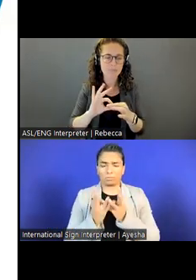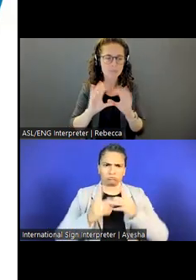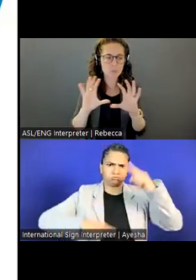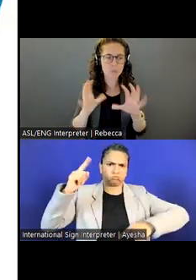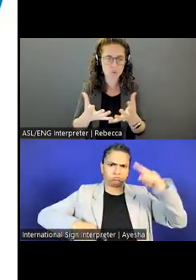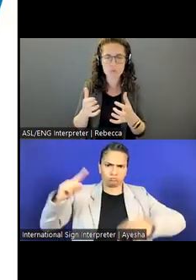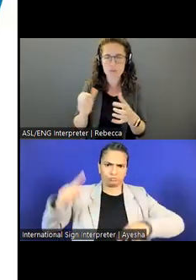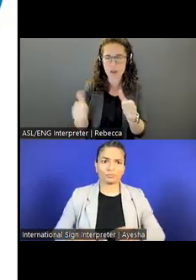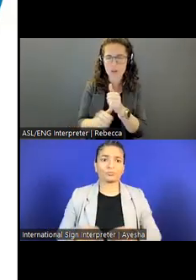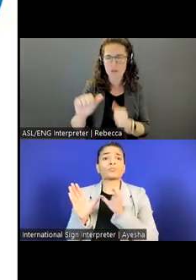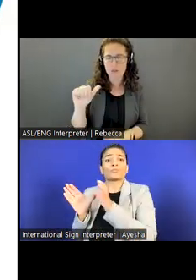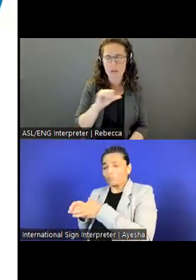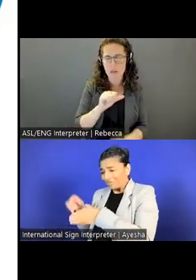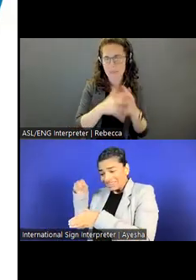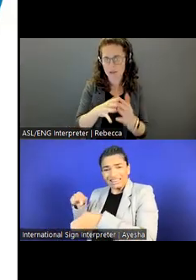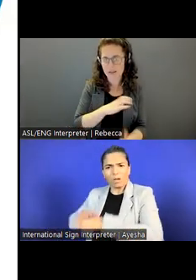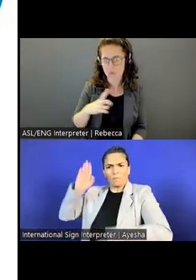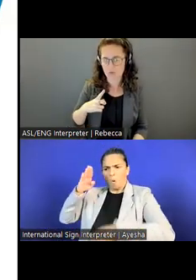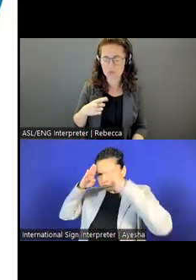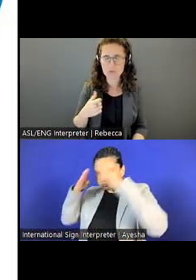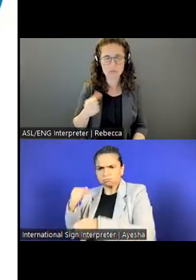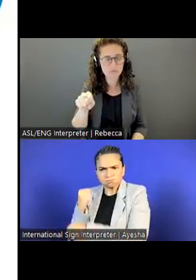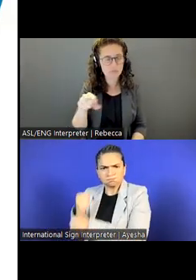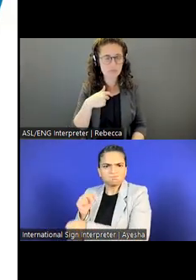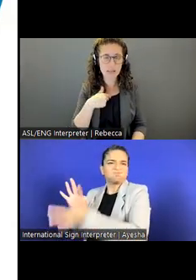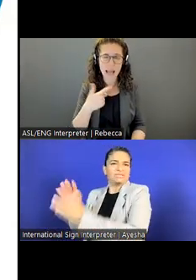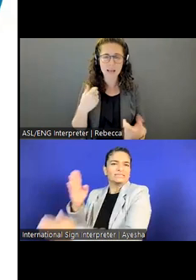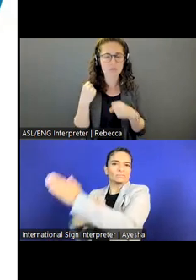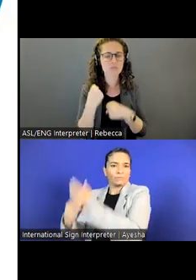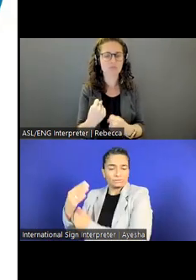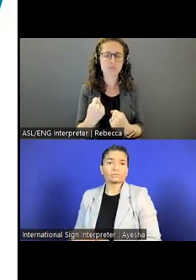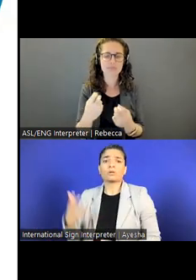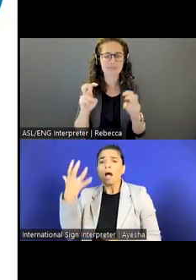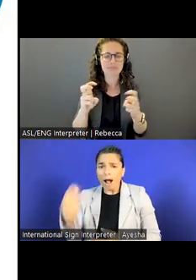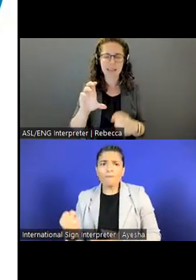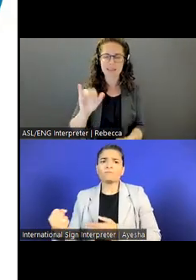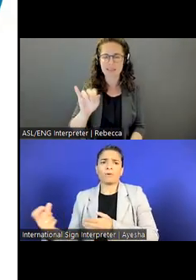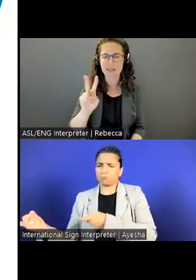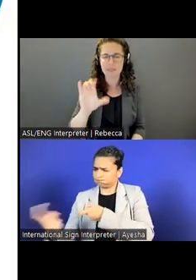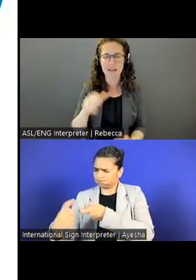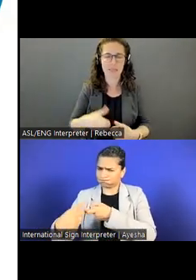So there is definitely a robust kind of what I like to call civic life at the organization